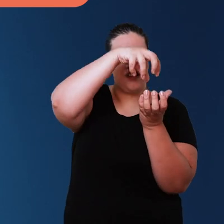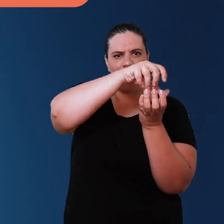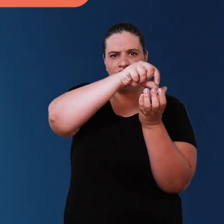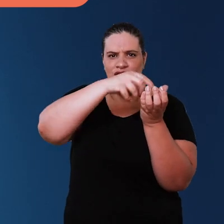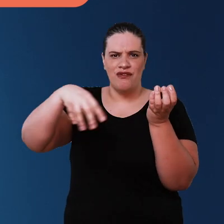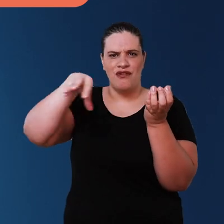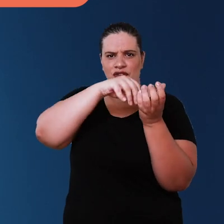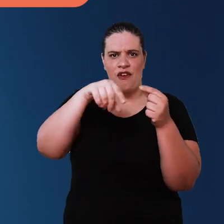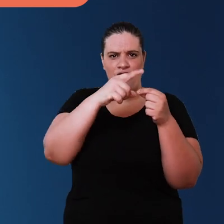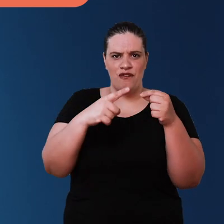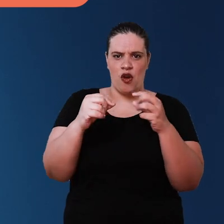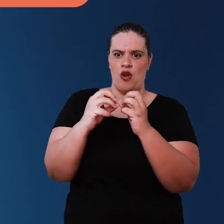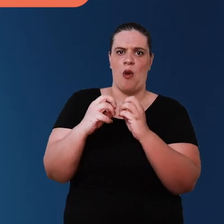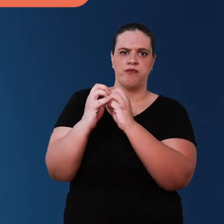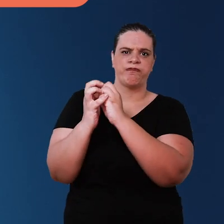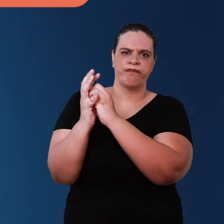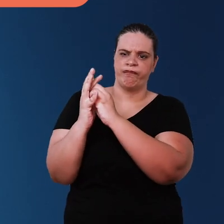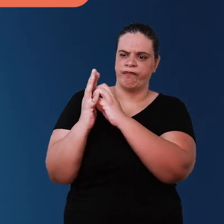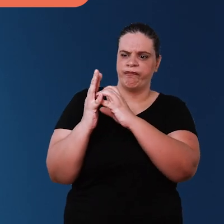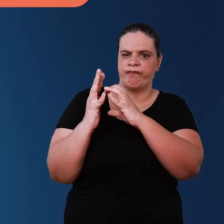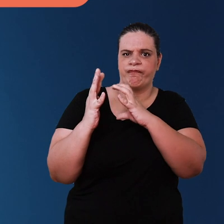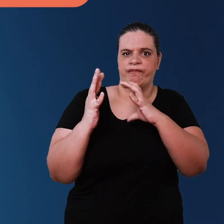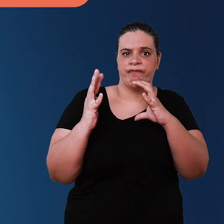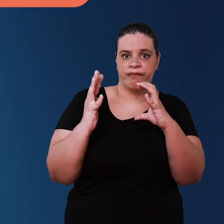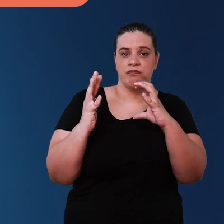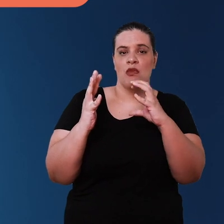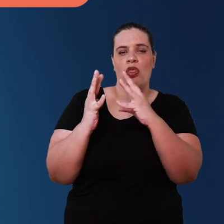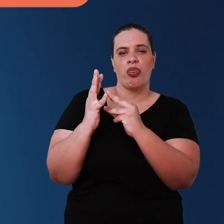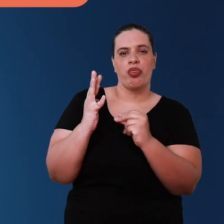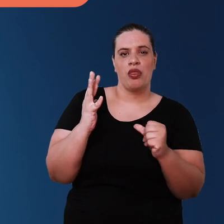leaves accumulate and decompose there in the Gutter And then when it rains, the rain